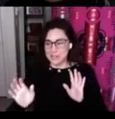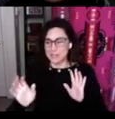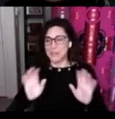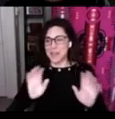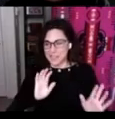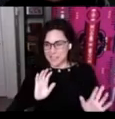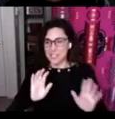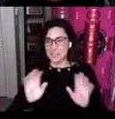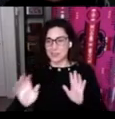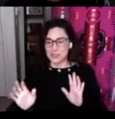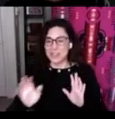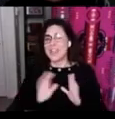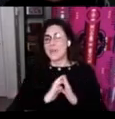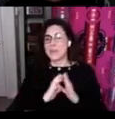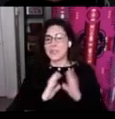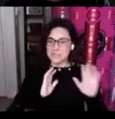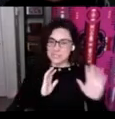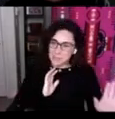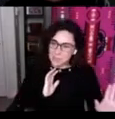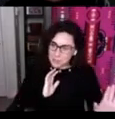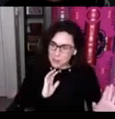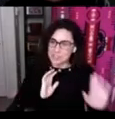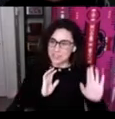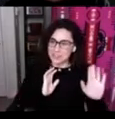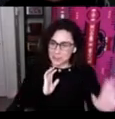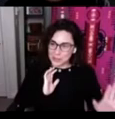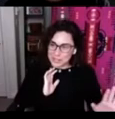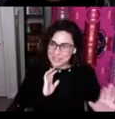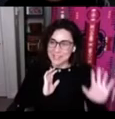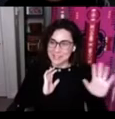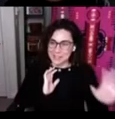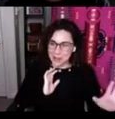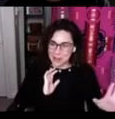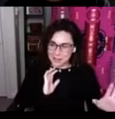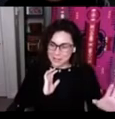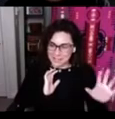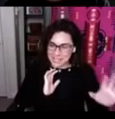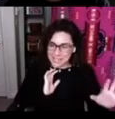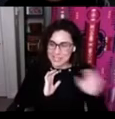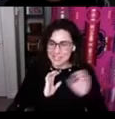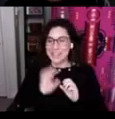revitalization work where those same adults that are learning in the heart, in the kitchen